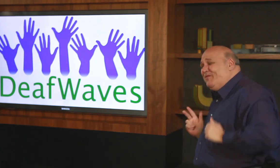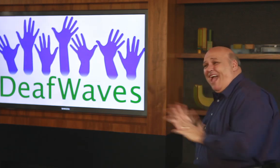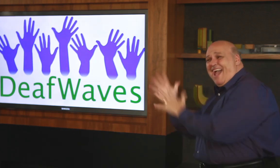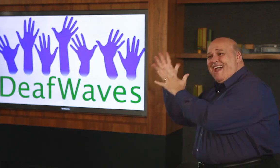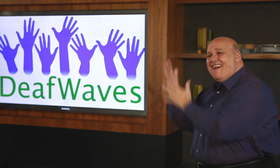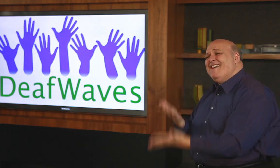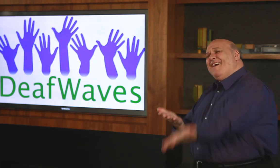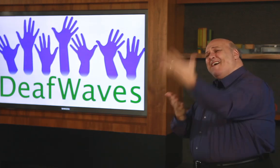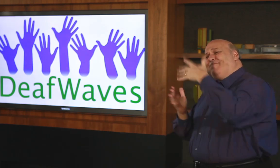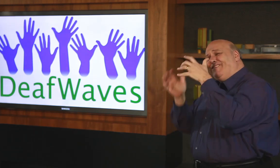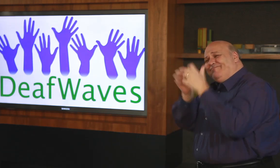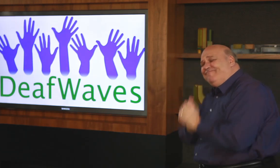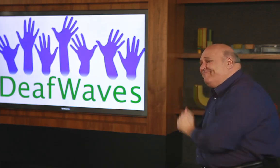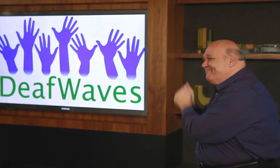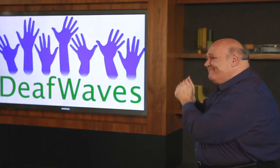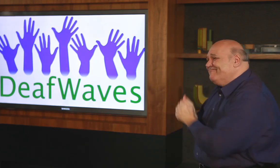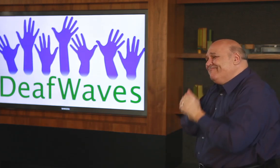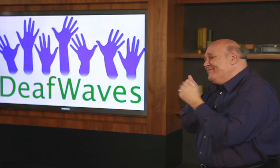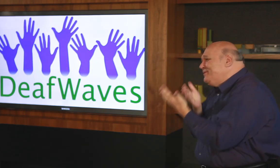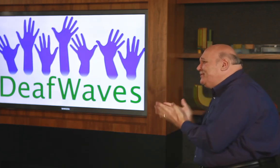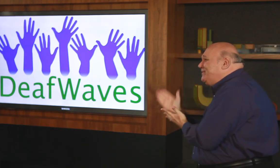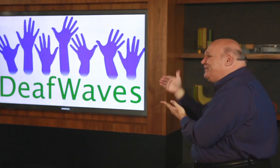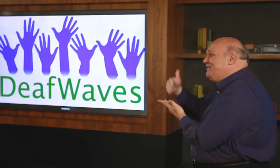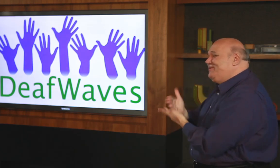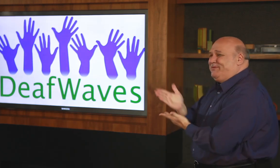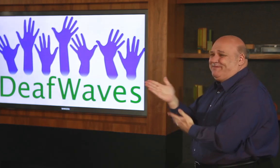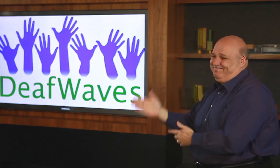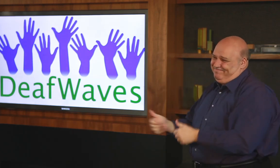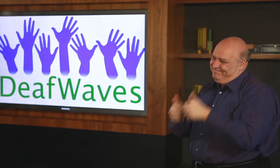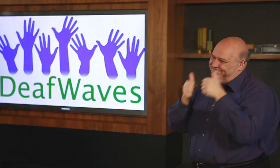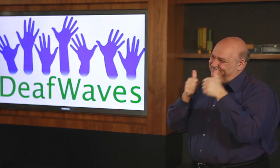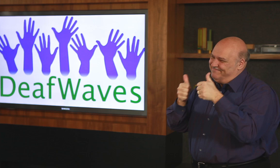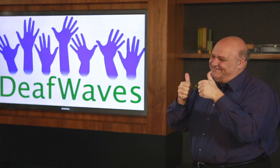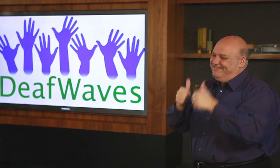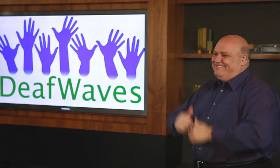“DeafWaves” and have a good day!